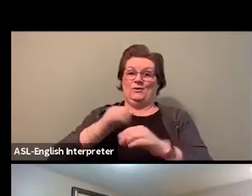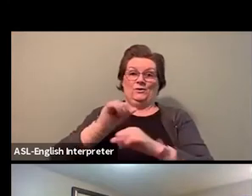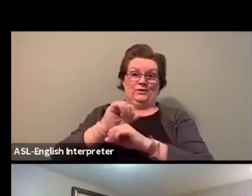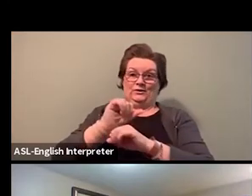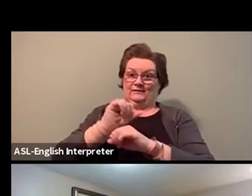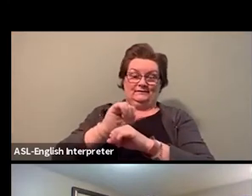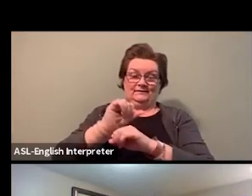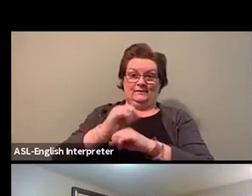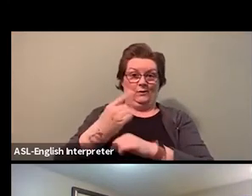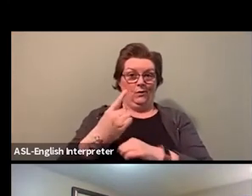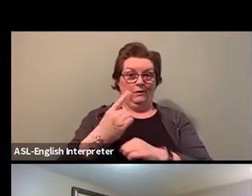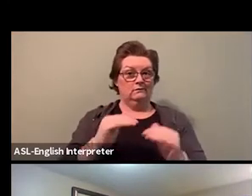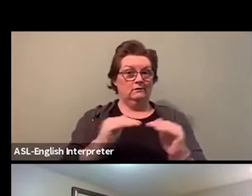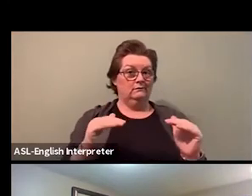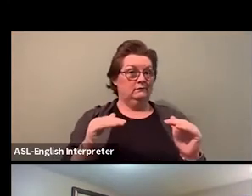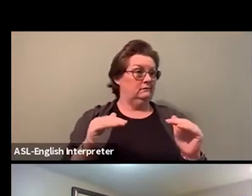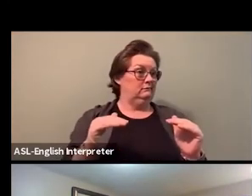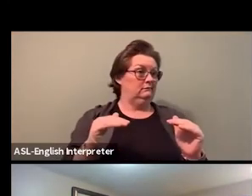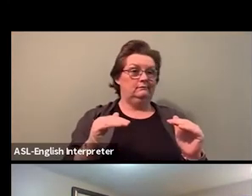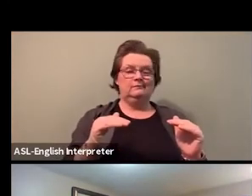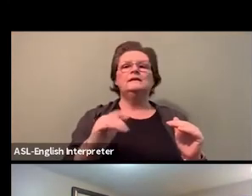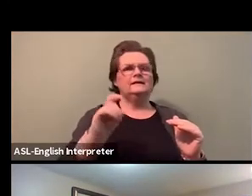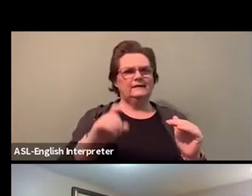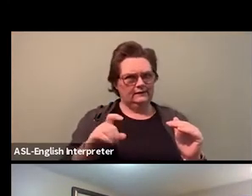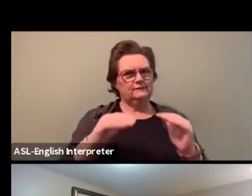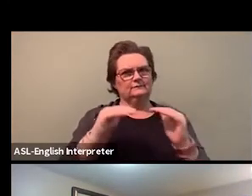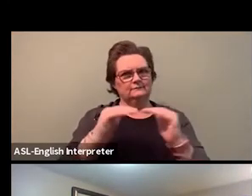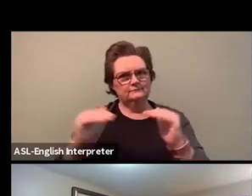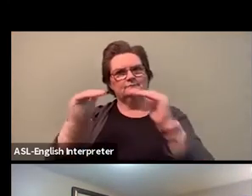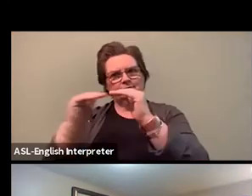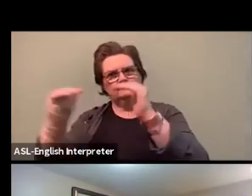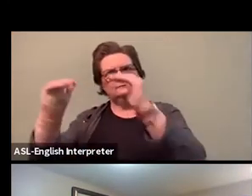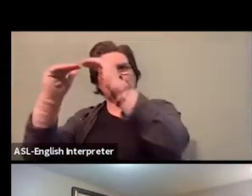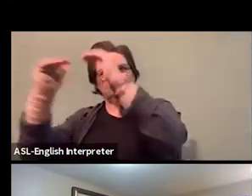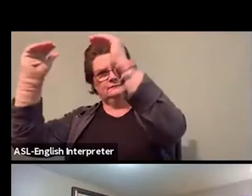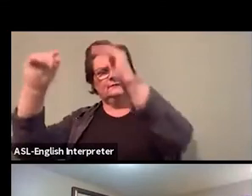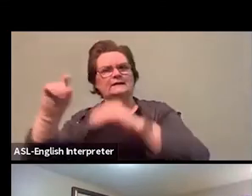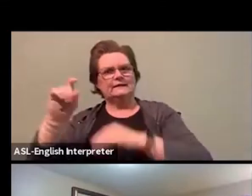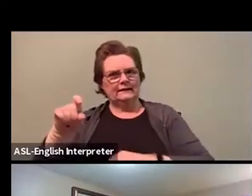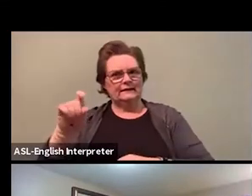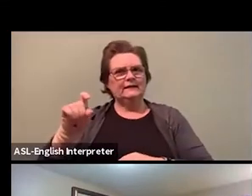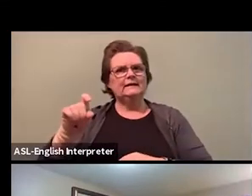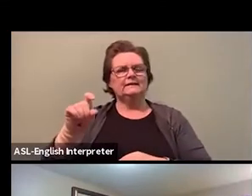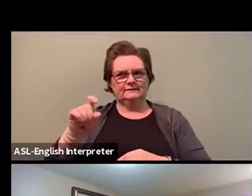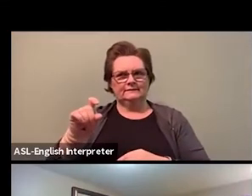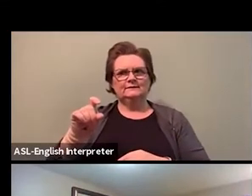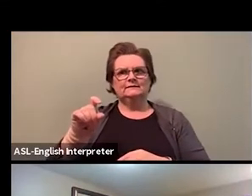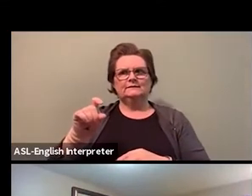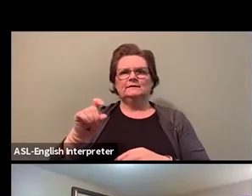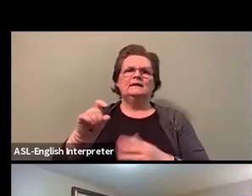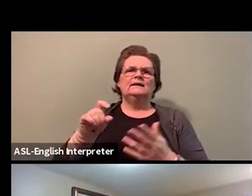It just can't stay in one place or it doesn't work, which I think some unions, it's not, like it's not working